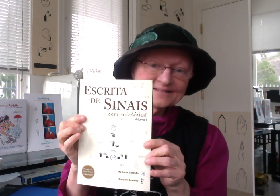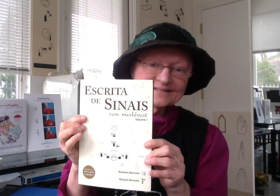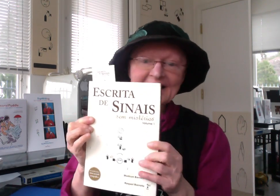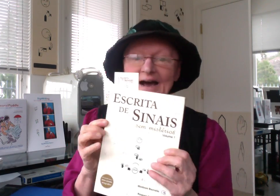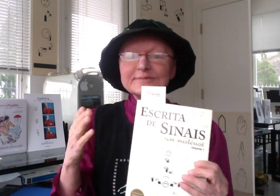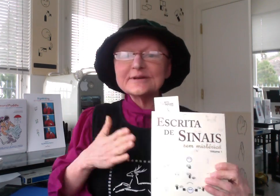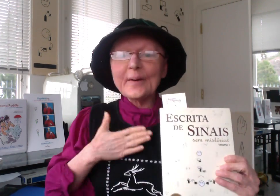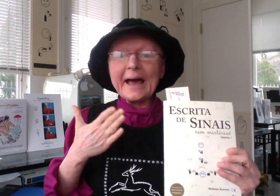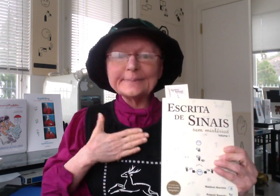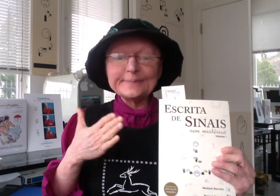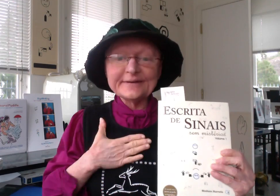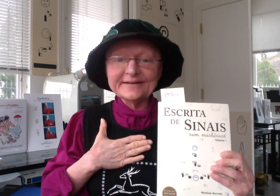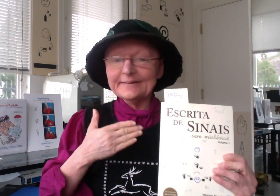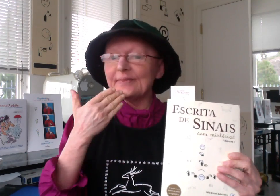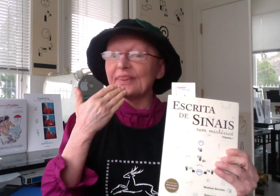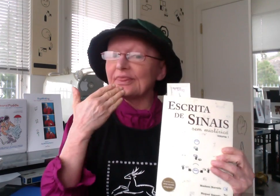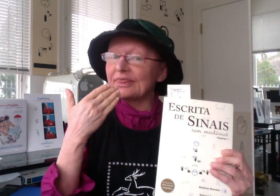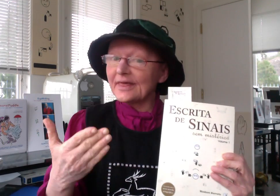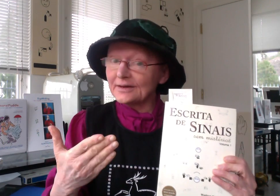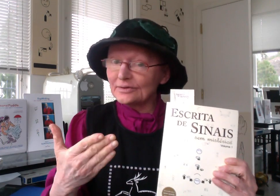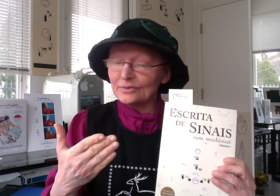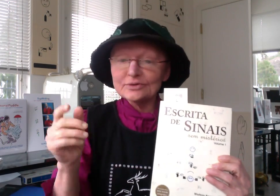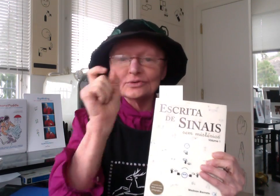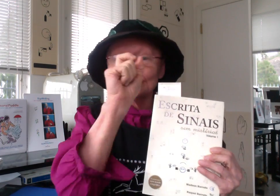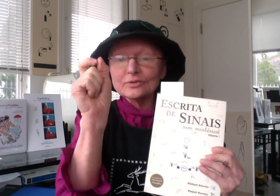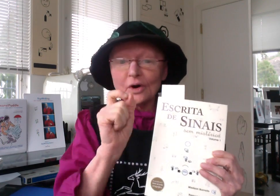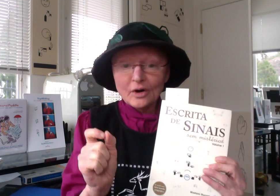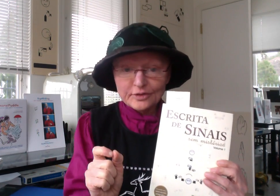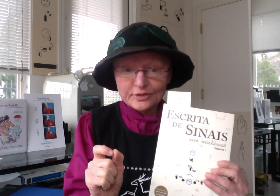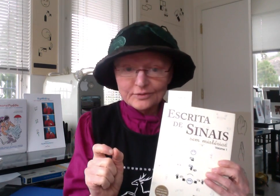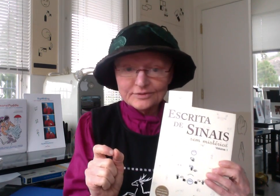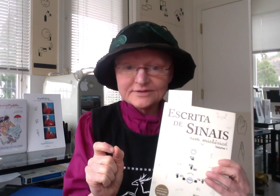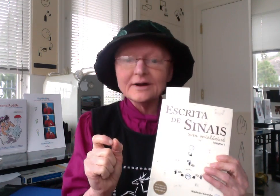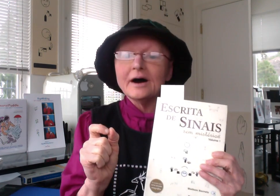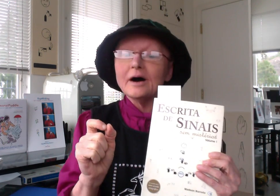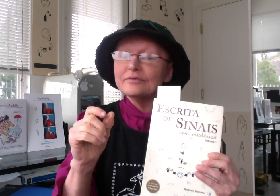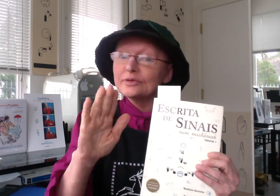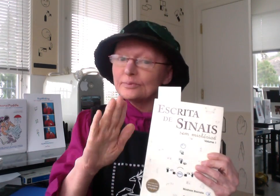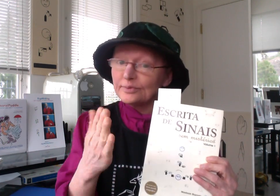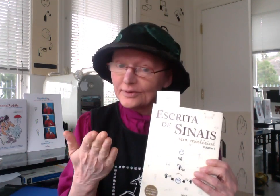I'm so happy. Thank you to the authors of the book